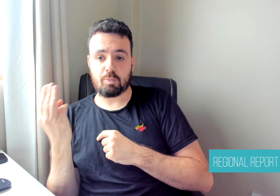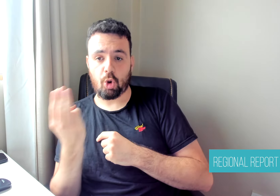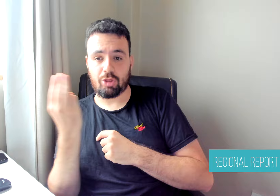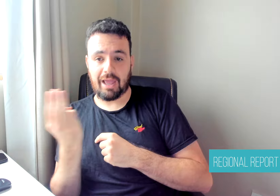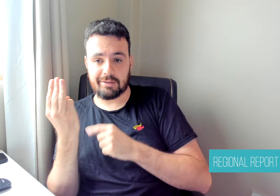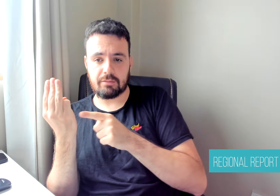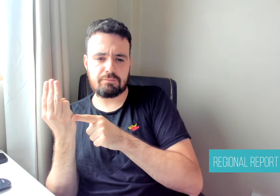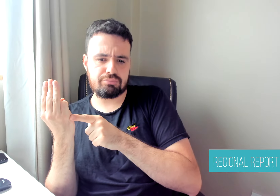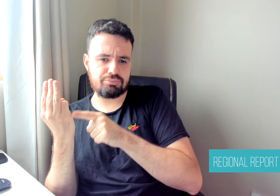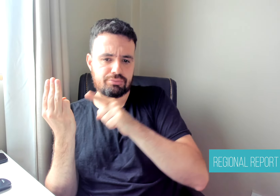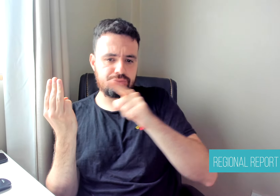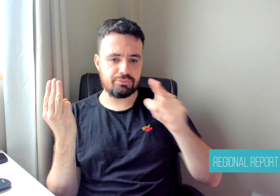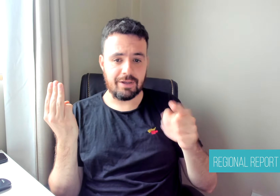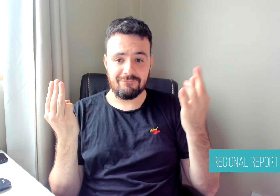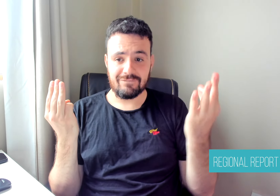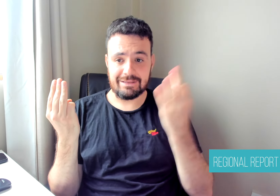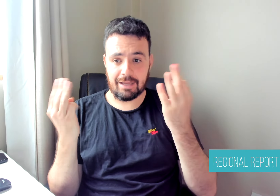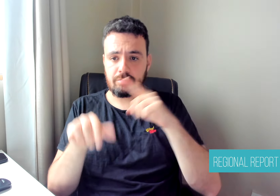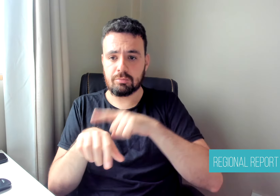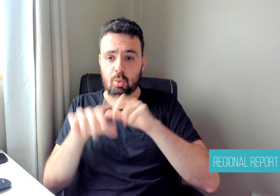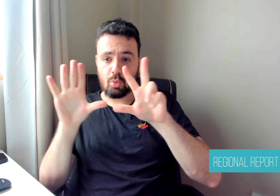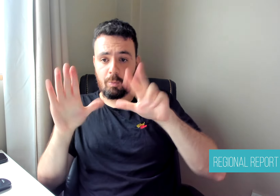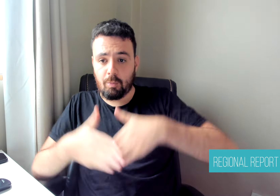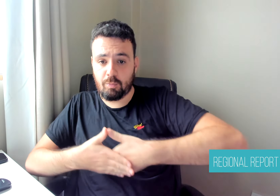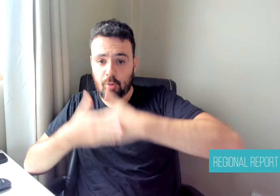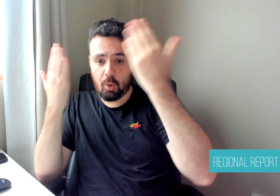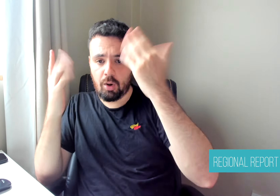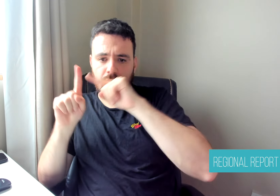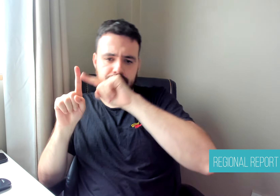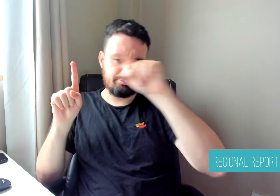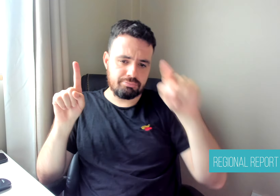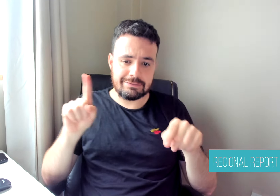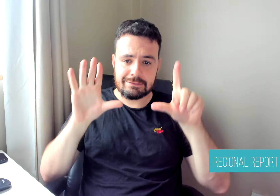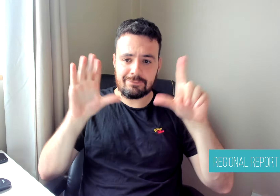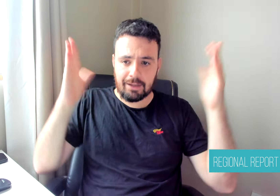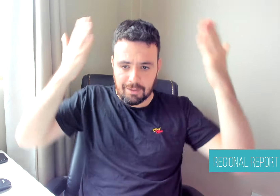in the evening, and on Saturdays from nine in the morning